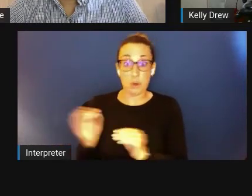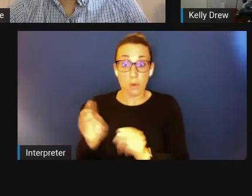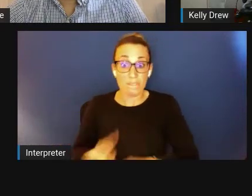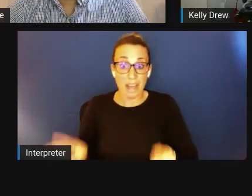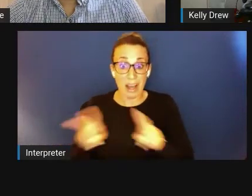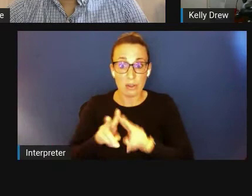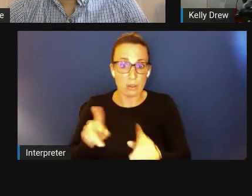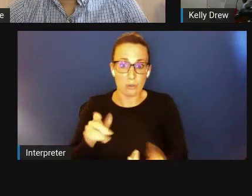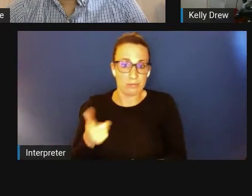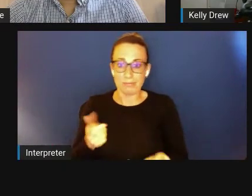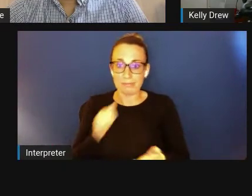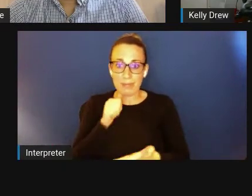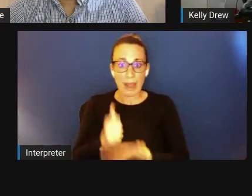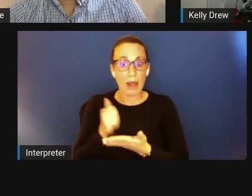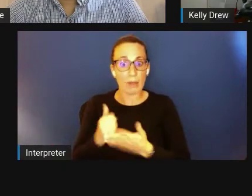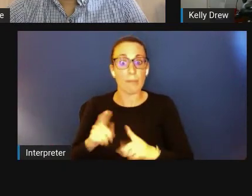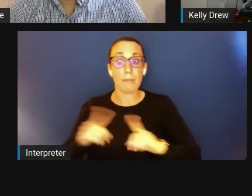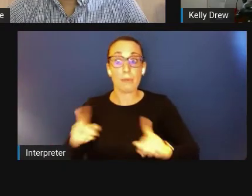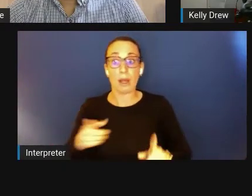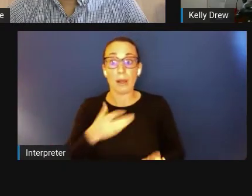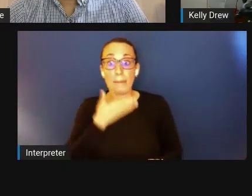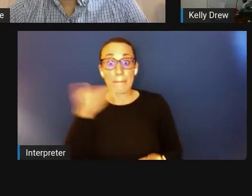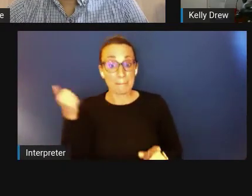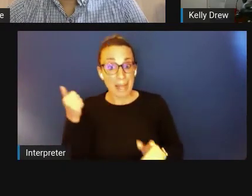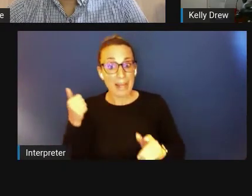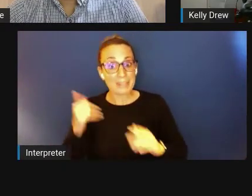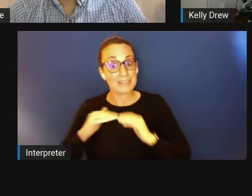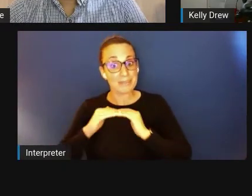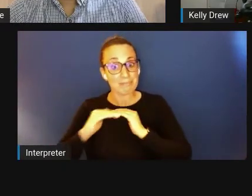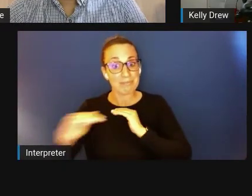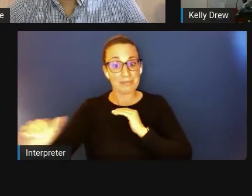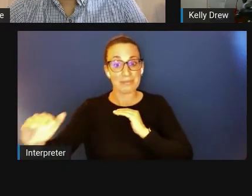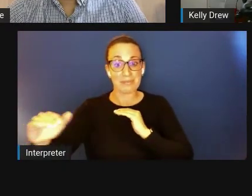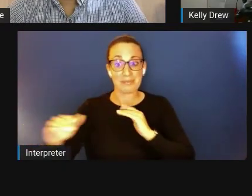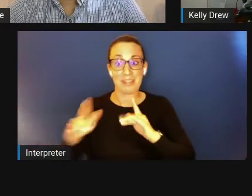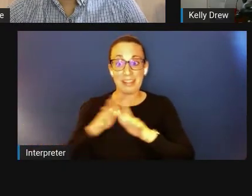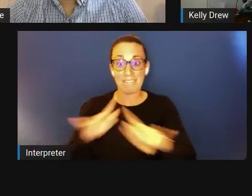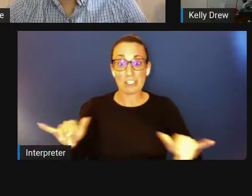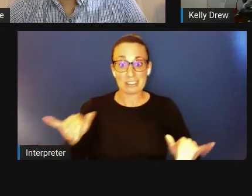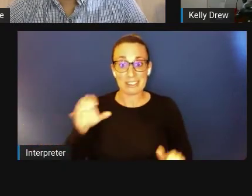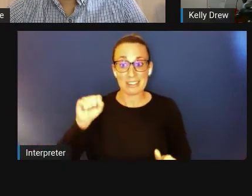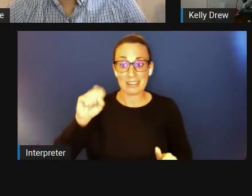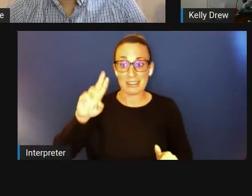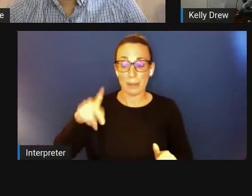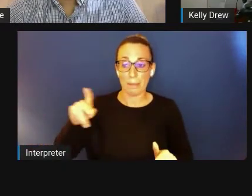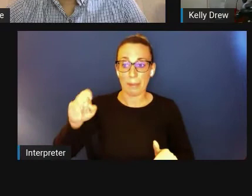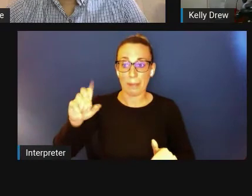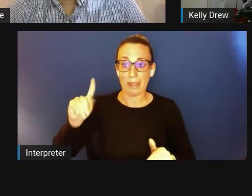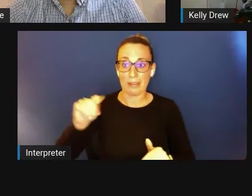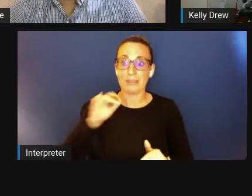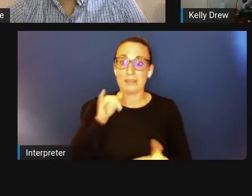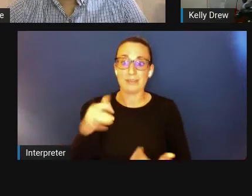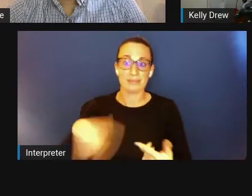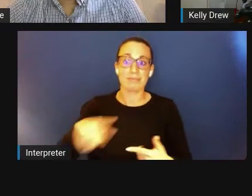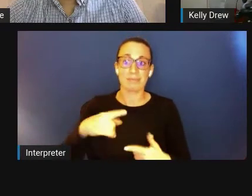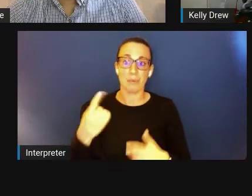The best sustainable diversity supplement obviously are those that add value